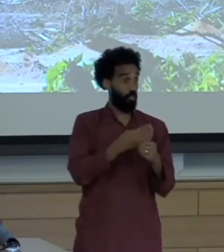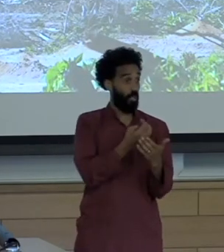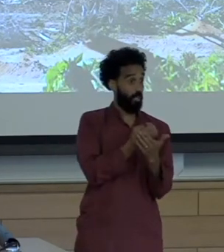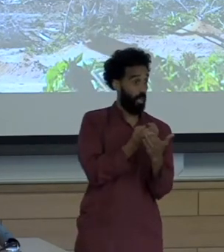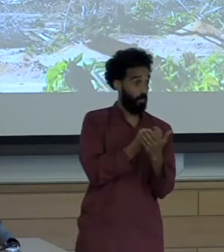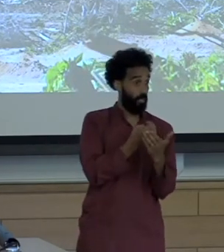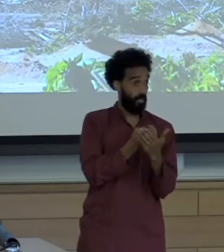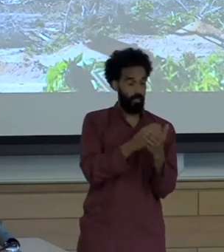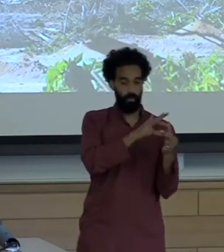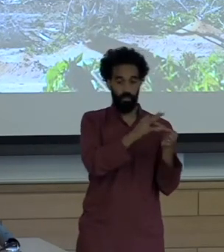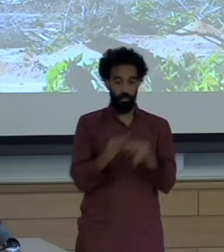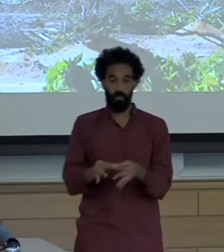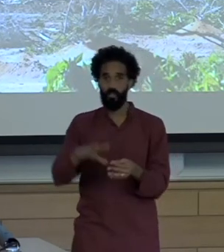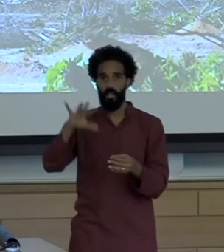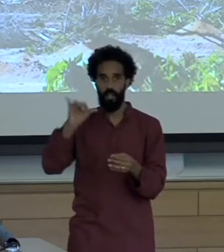development strategies